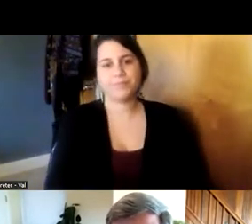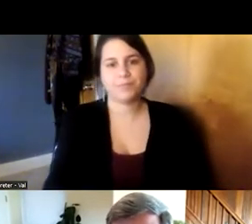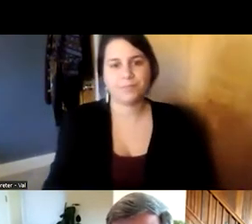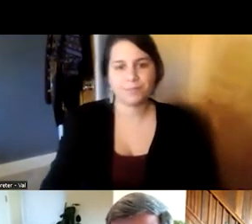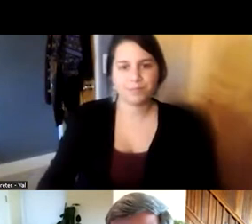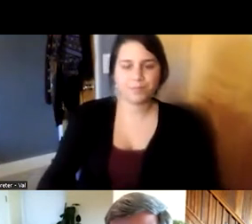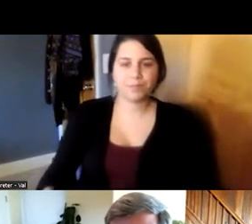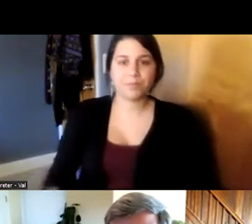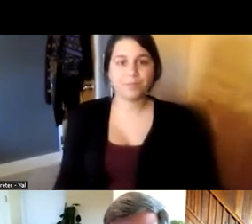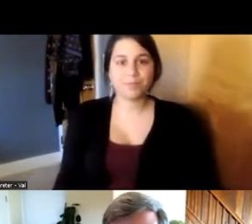anyone feel free